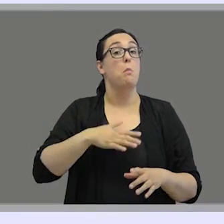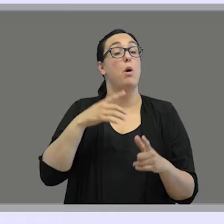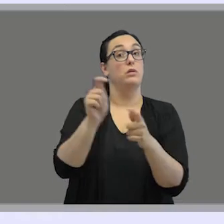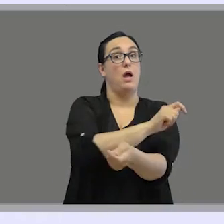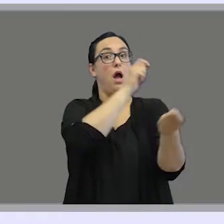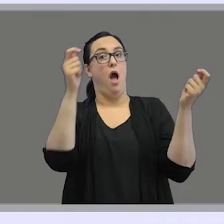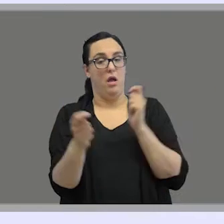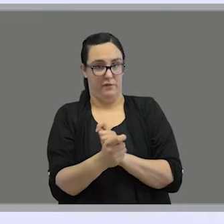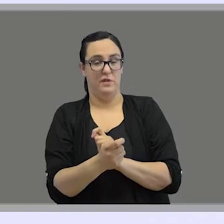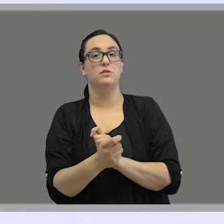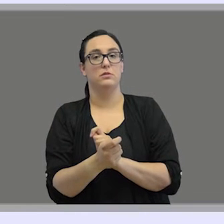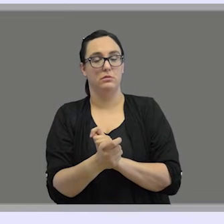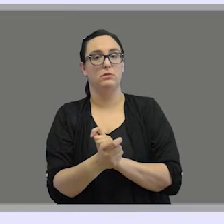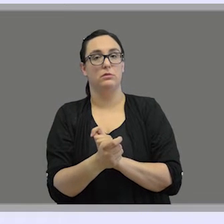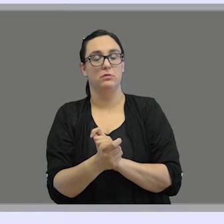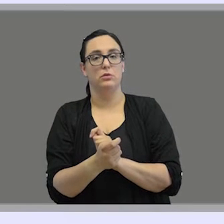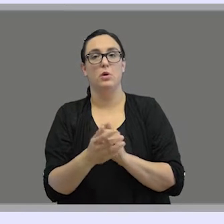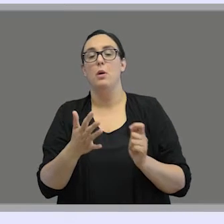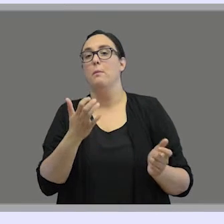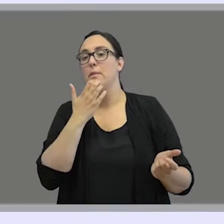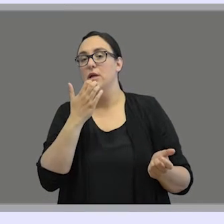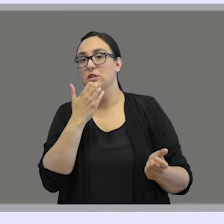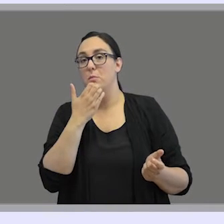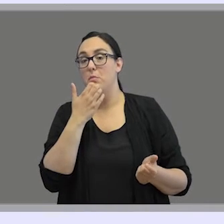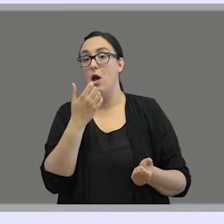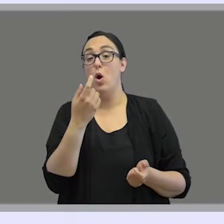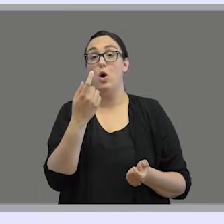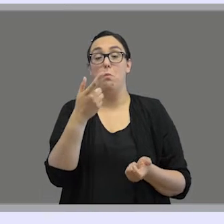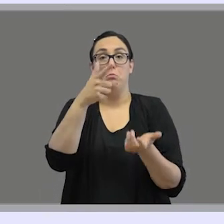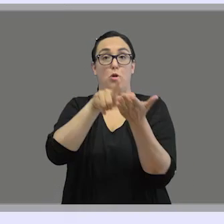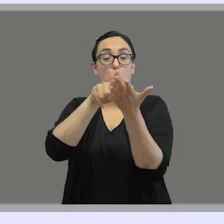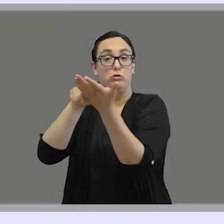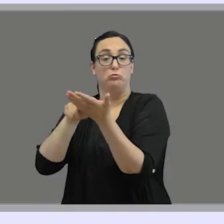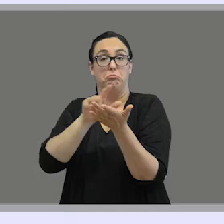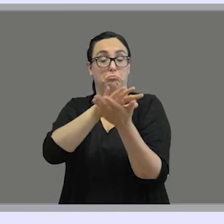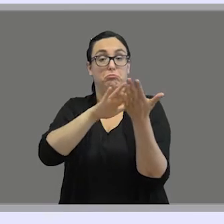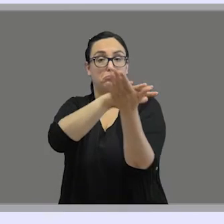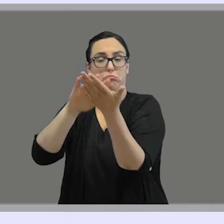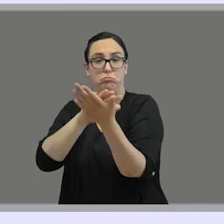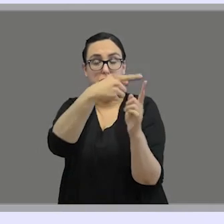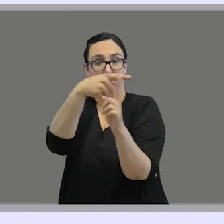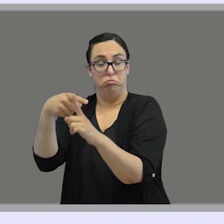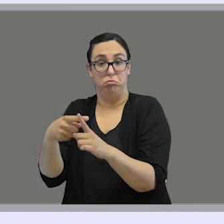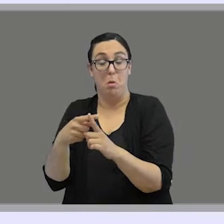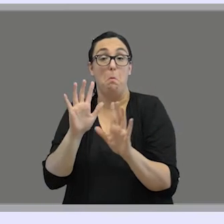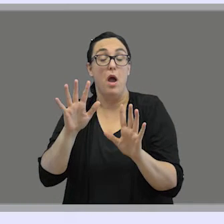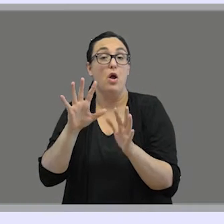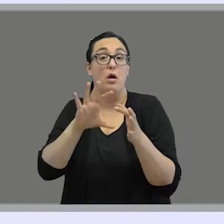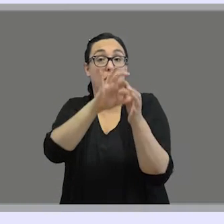And the opposite case is also possible, where different sign languages exist for one spoken language.